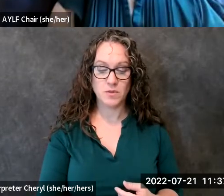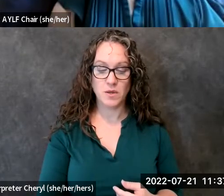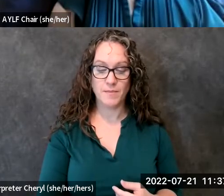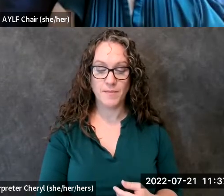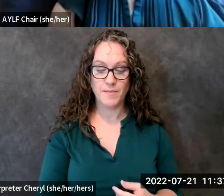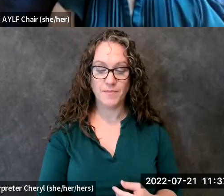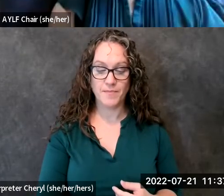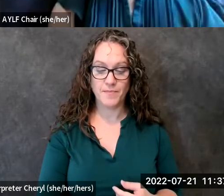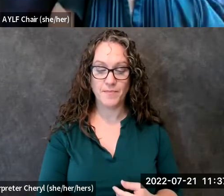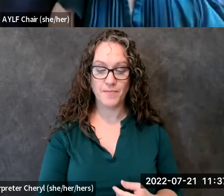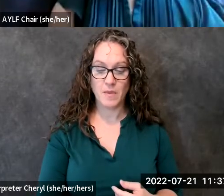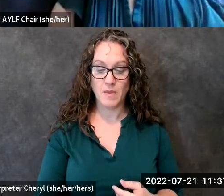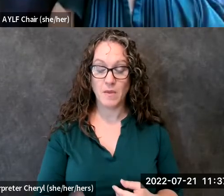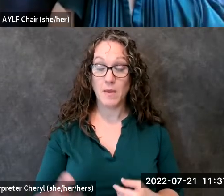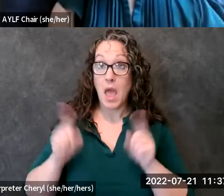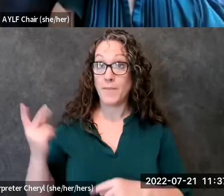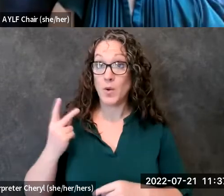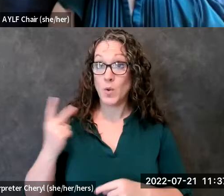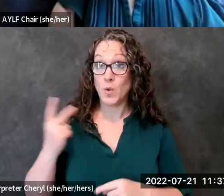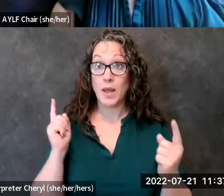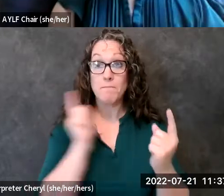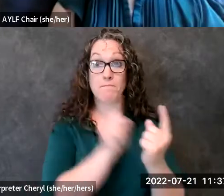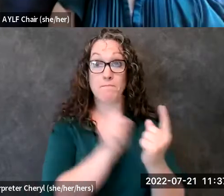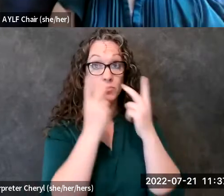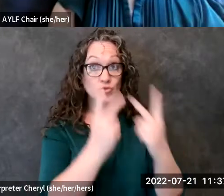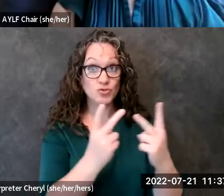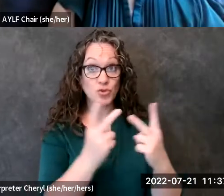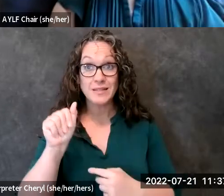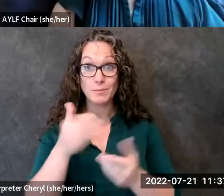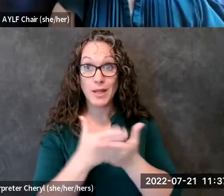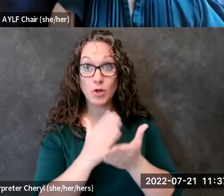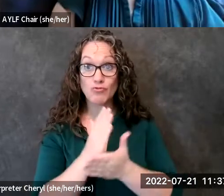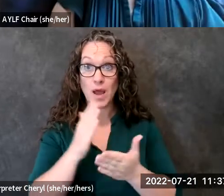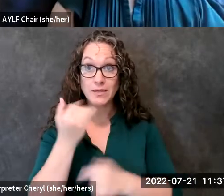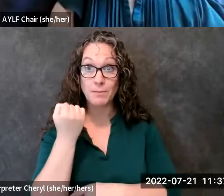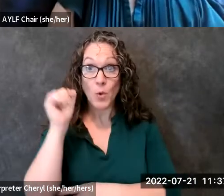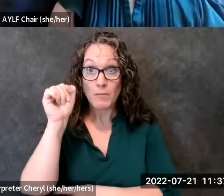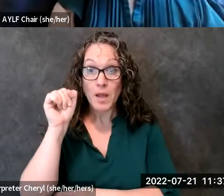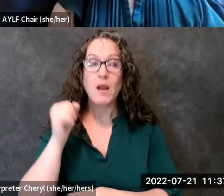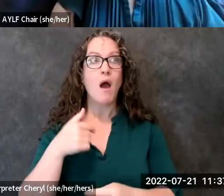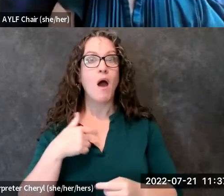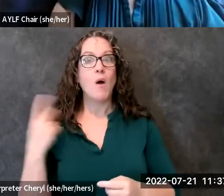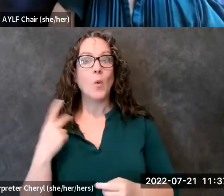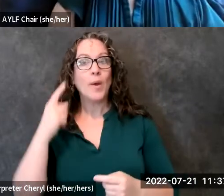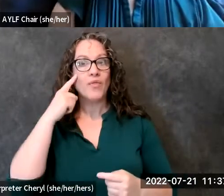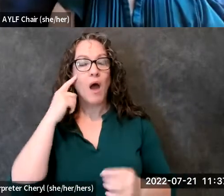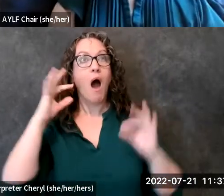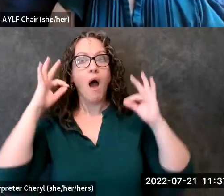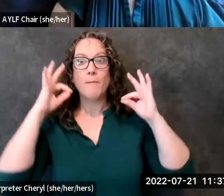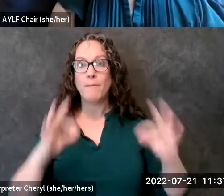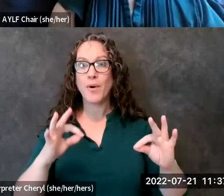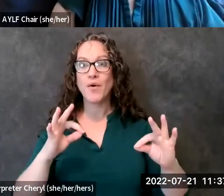we thought you know we thought that this was a a perfect venue for us to use our voices to create